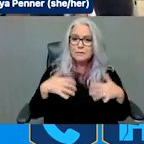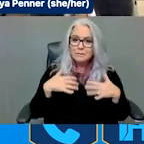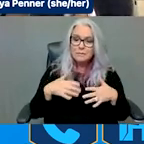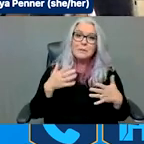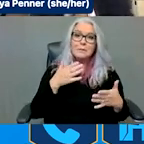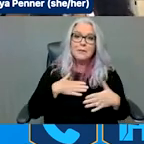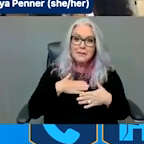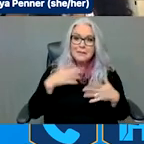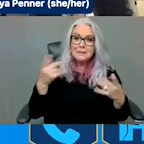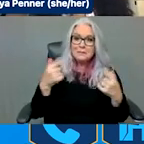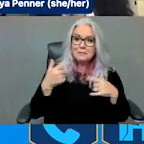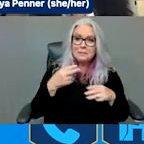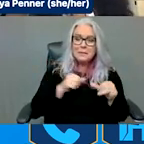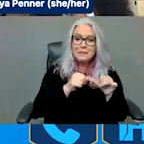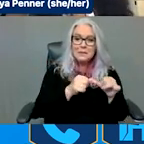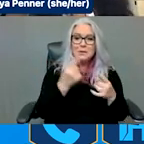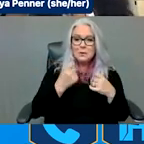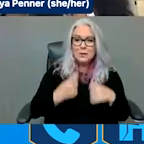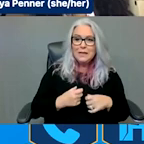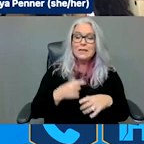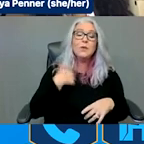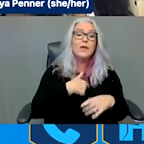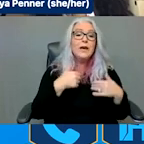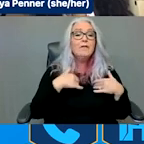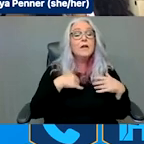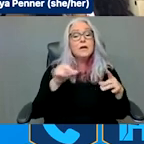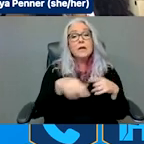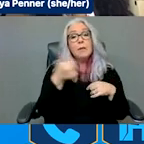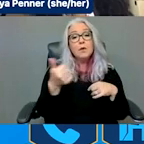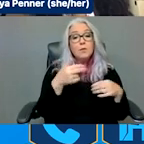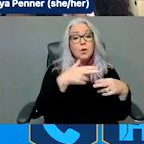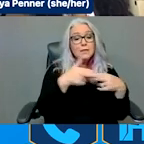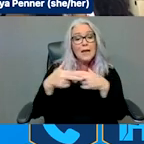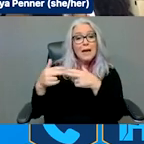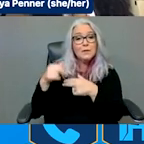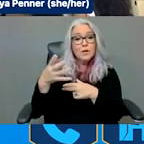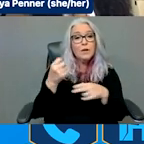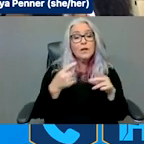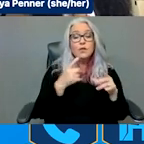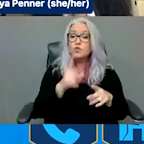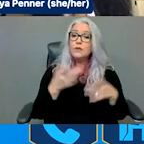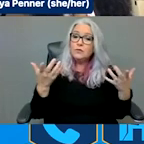you moving forward, and we'll just highlight them here for all of us. One is one I mentioned